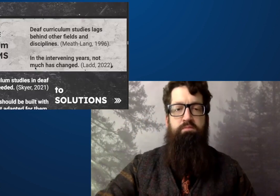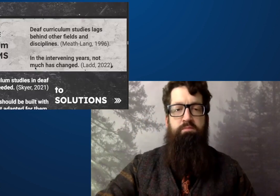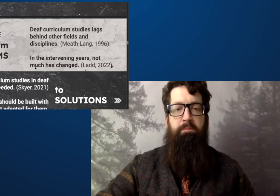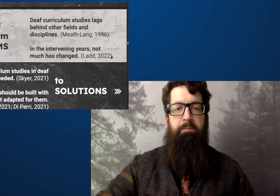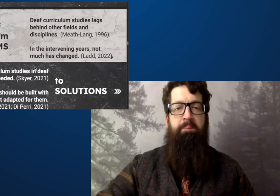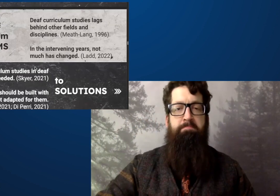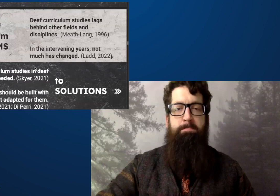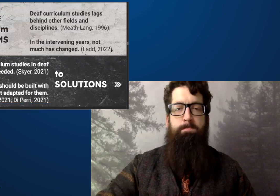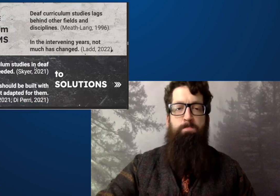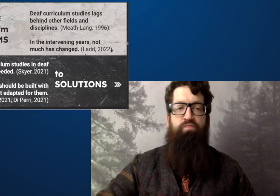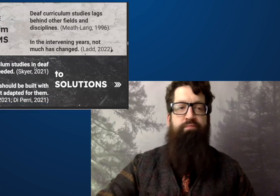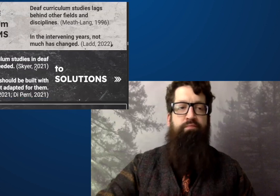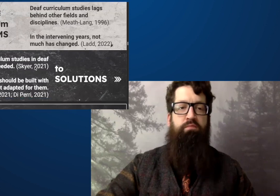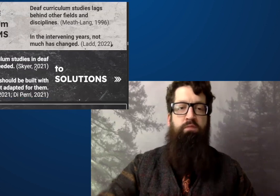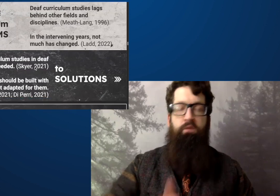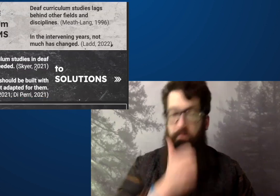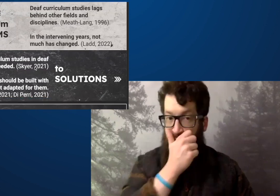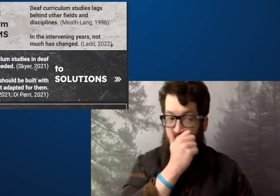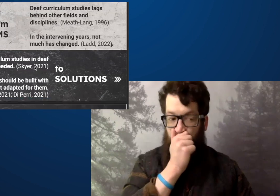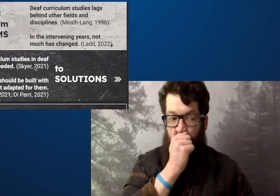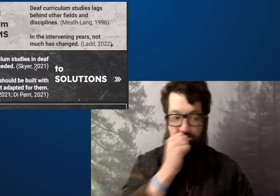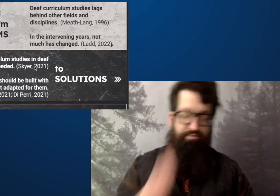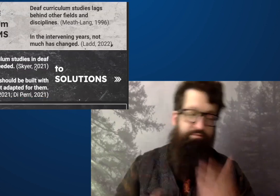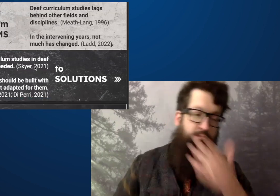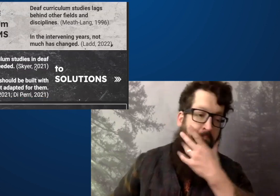and how you have implemented it in your practice.